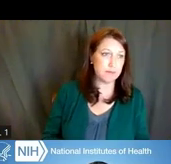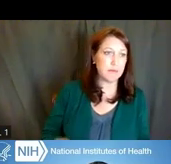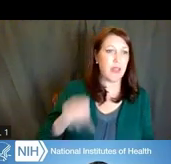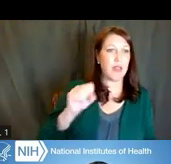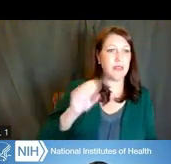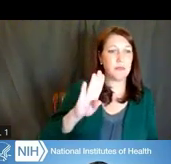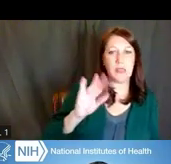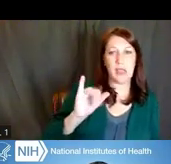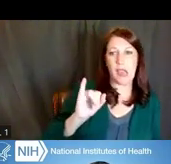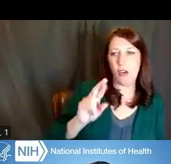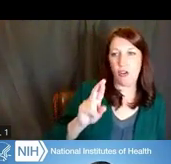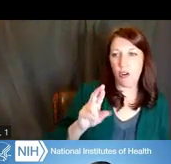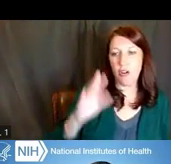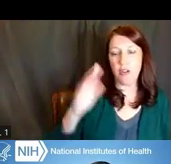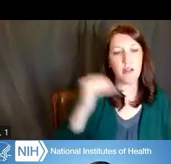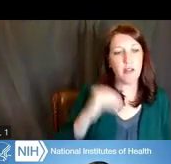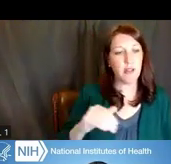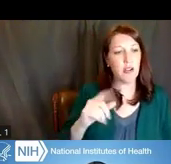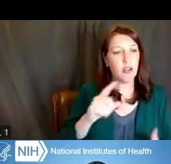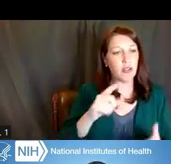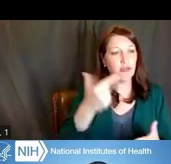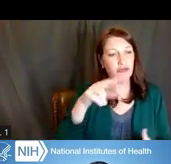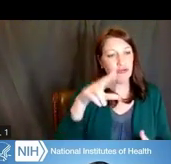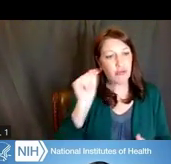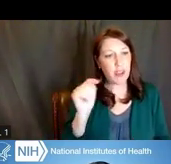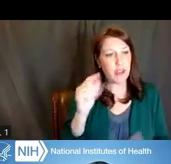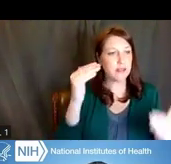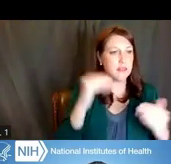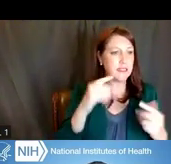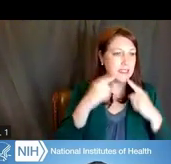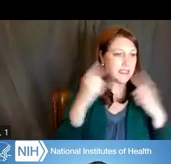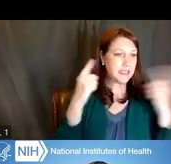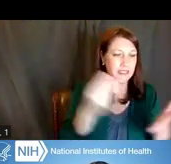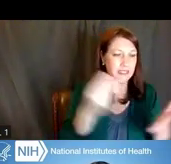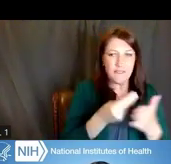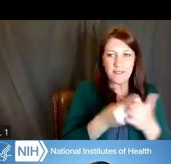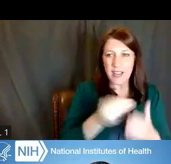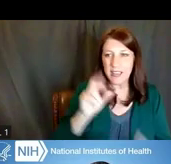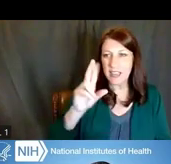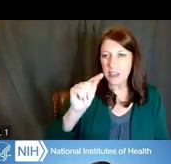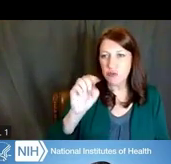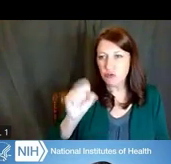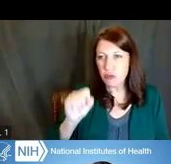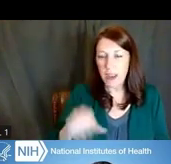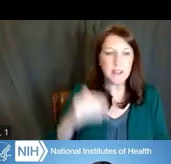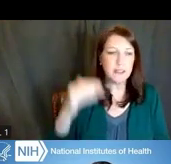You can find information on success and funding rates, funding trends by career stage,